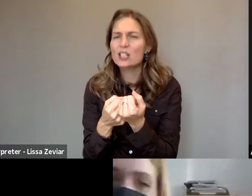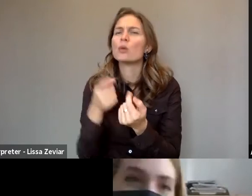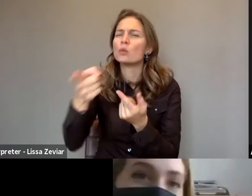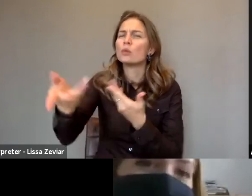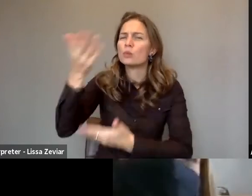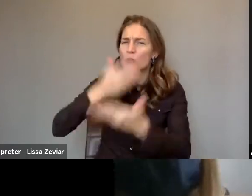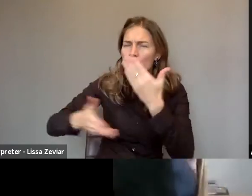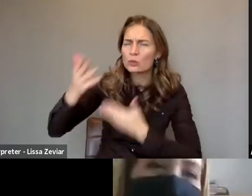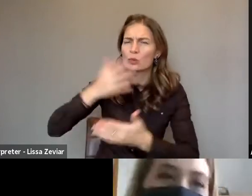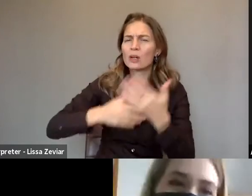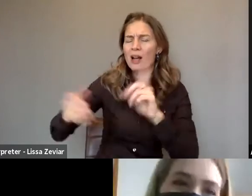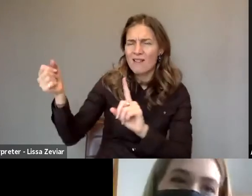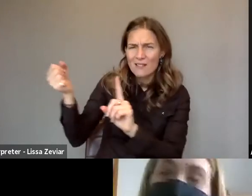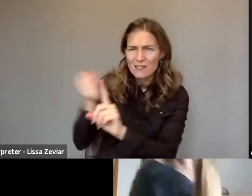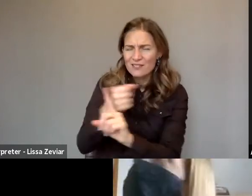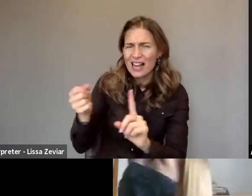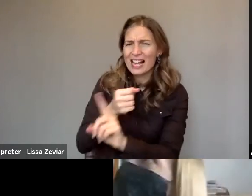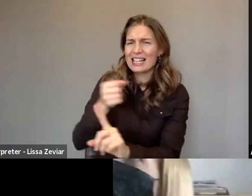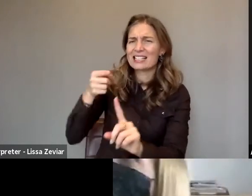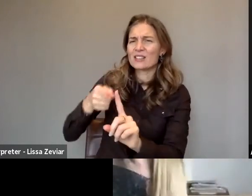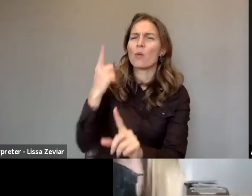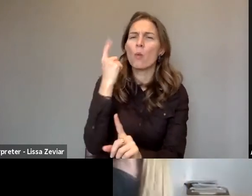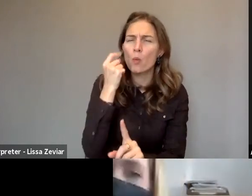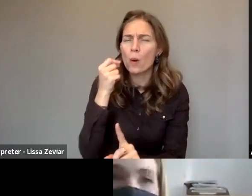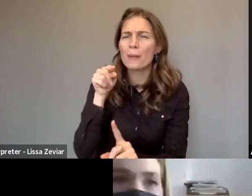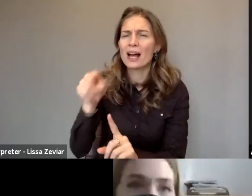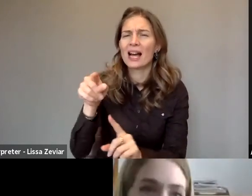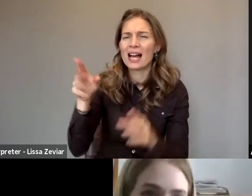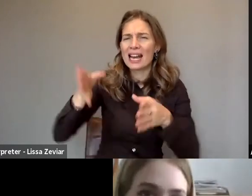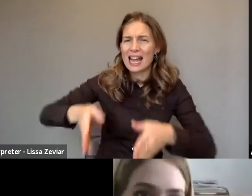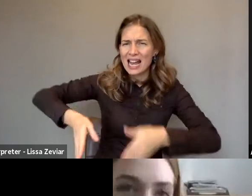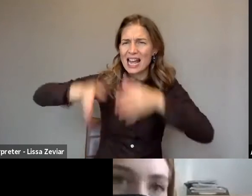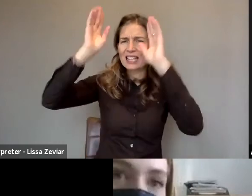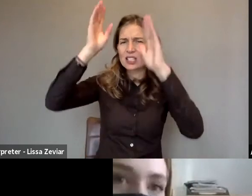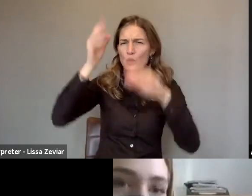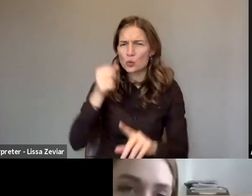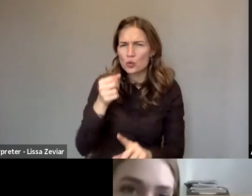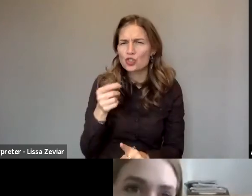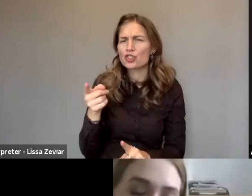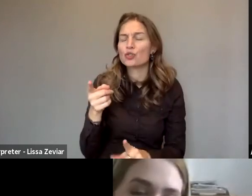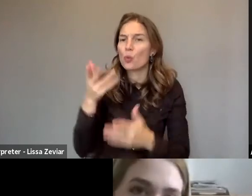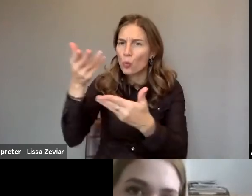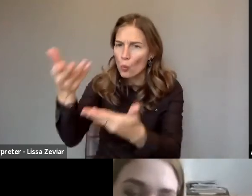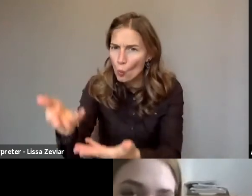of women and girls with disabilities. Senada, welcome to this first panel.